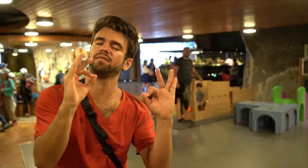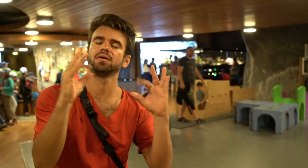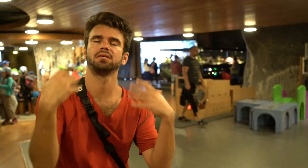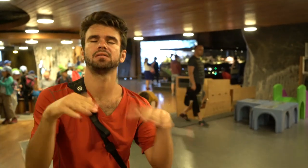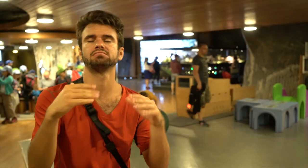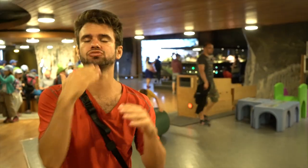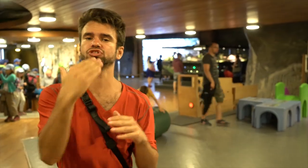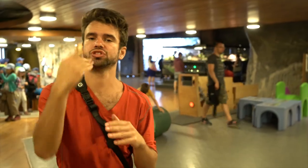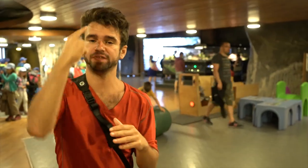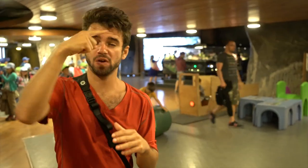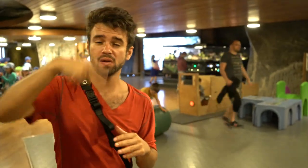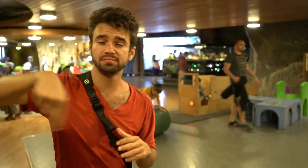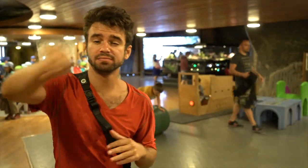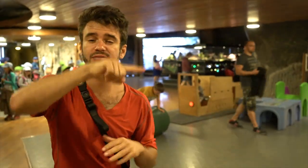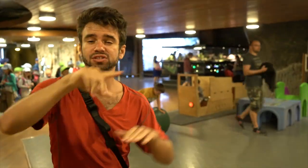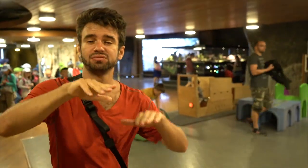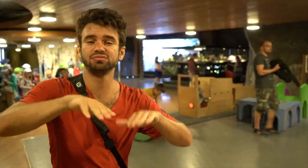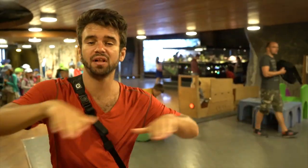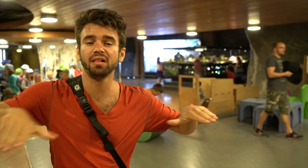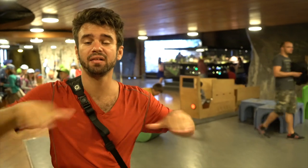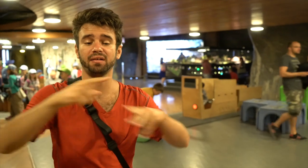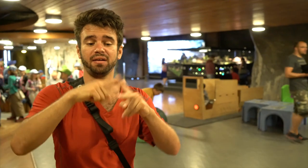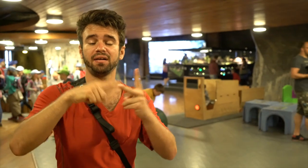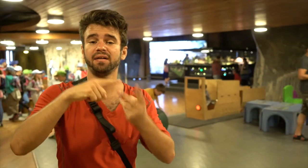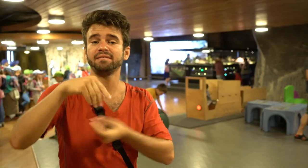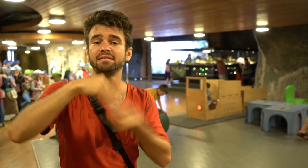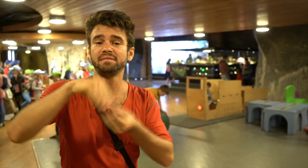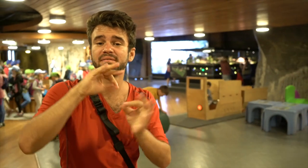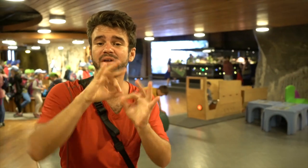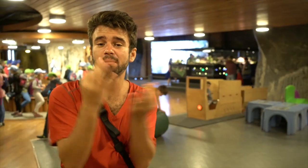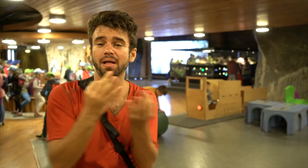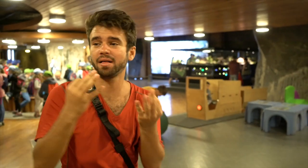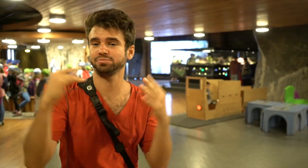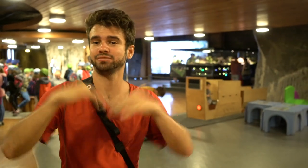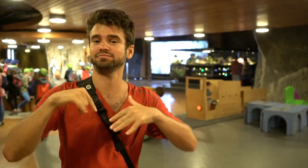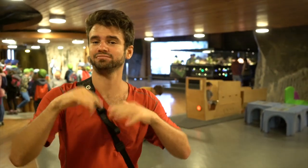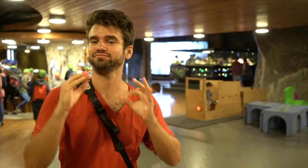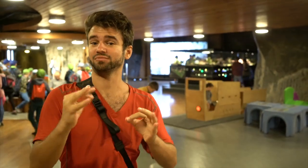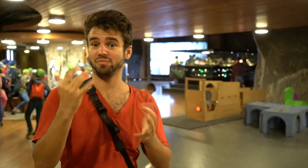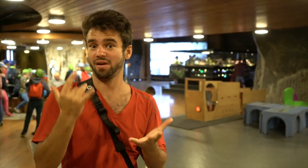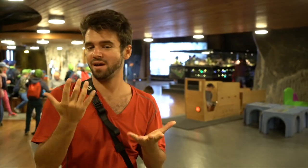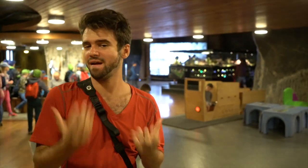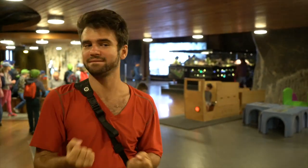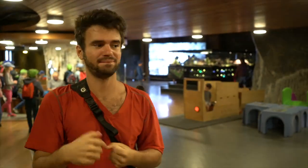It's perfect for families, children, and people.